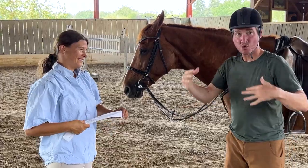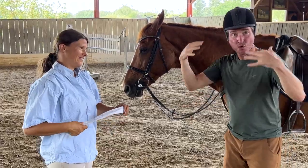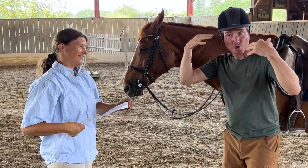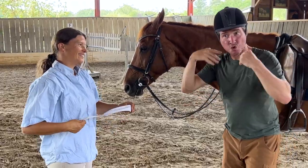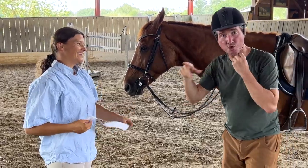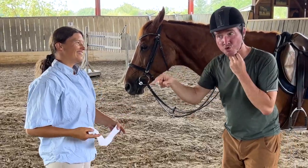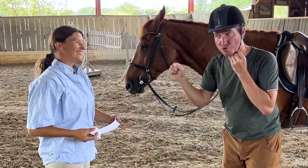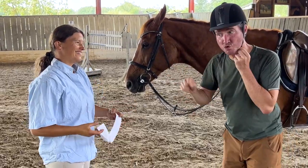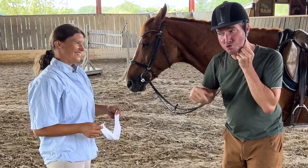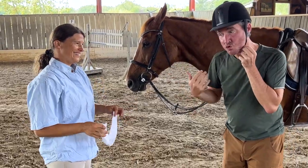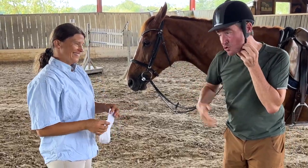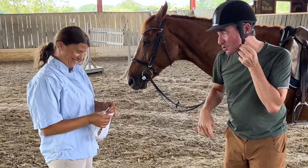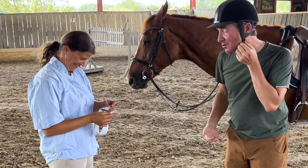This is a regimented sport, hats off to you!